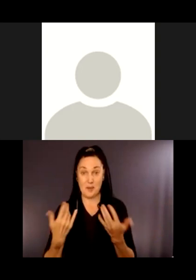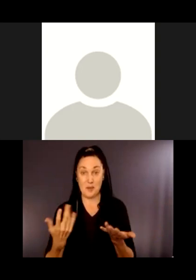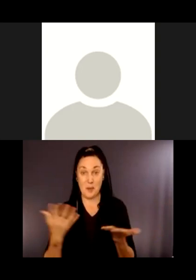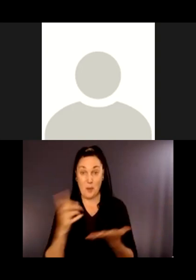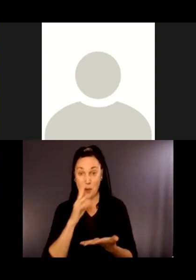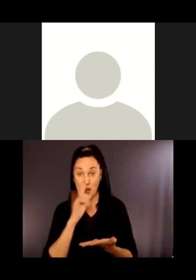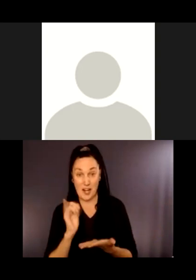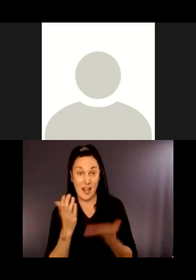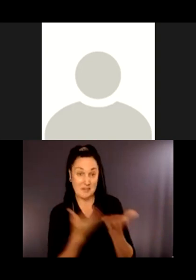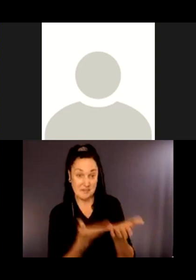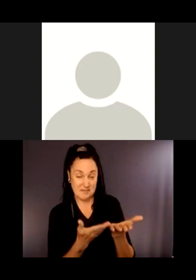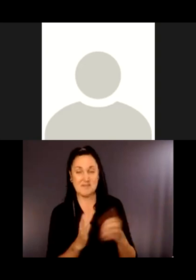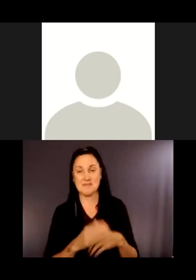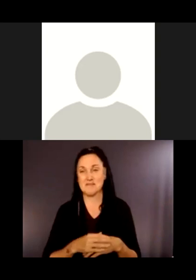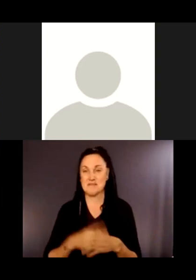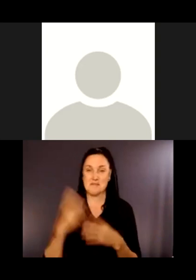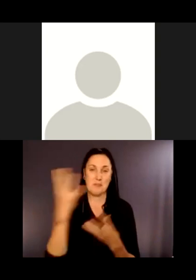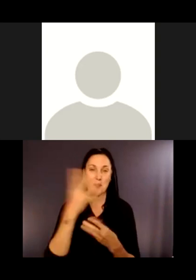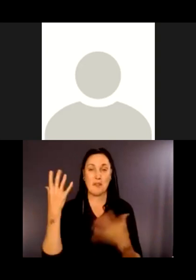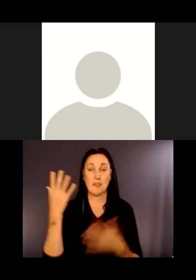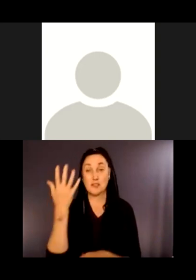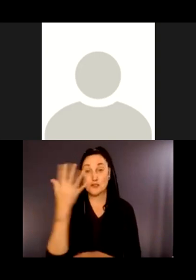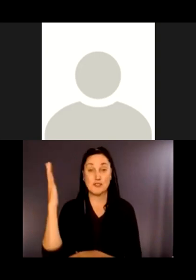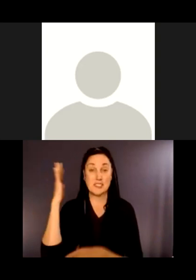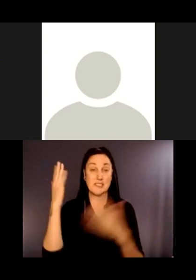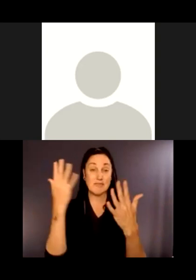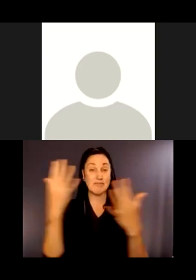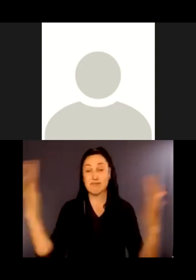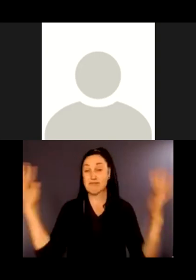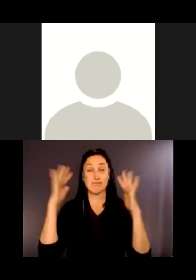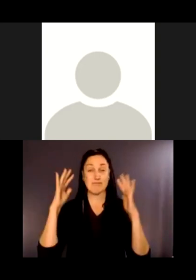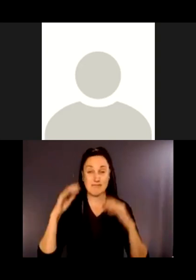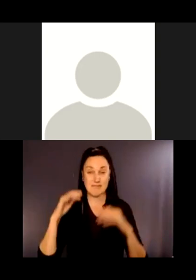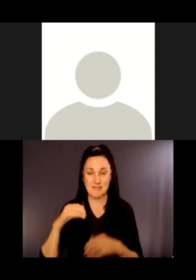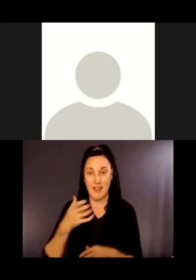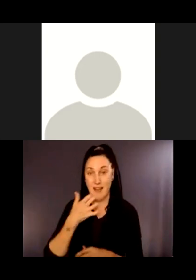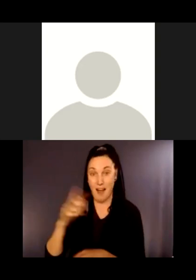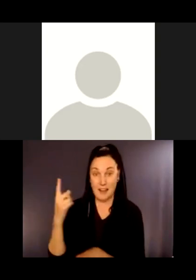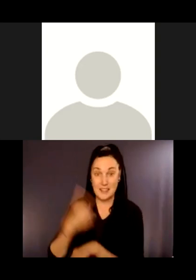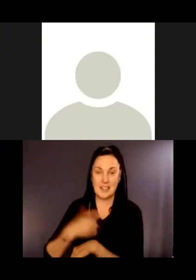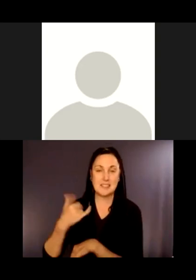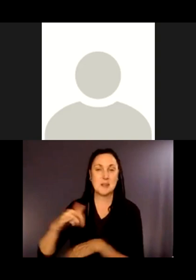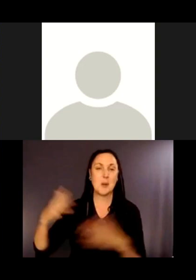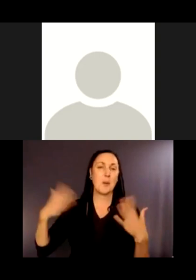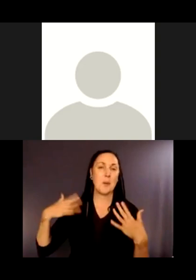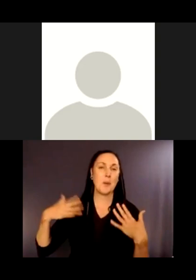You have lovely trees towering over it, even on a hot day. This is a very cool place. It's shady.